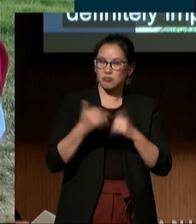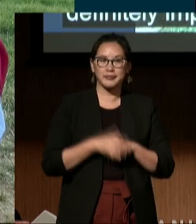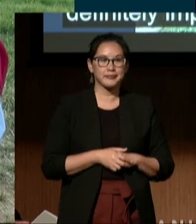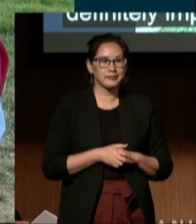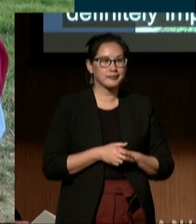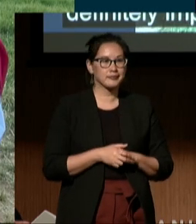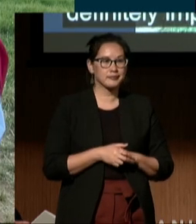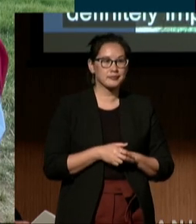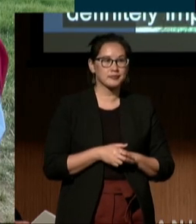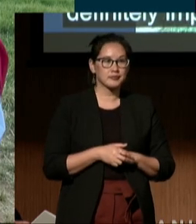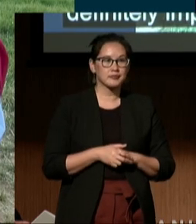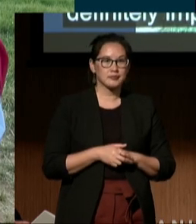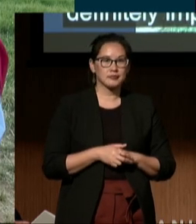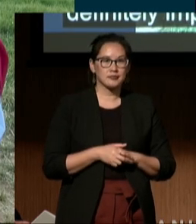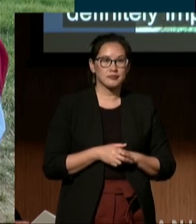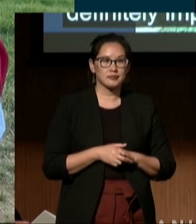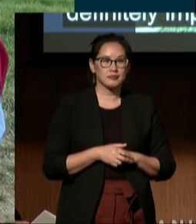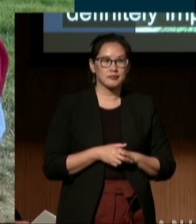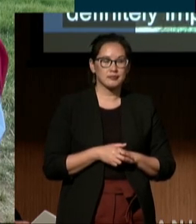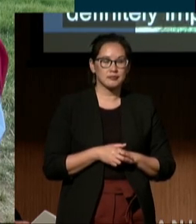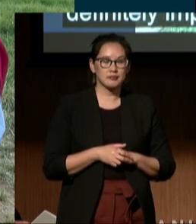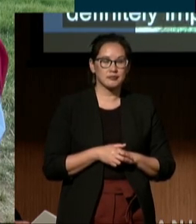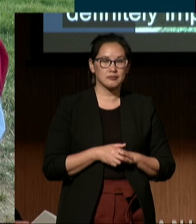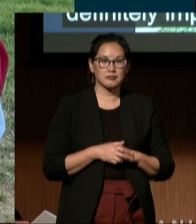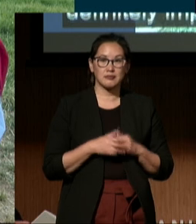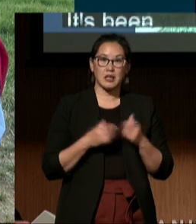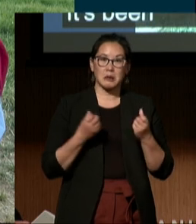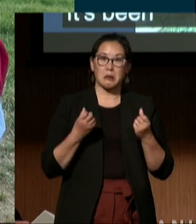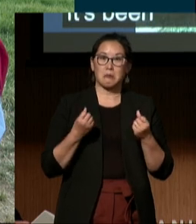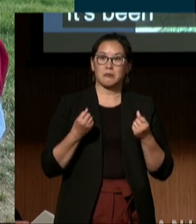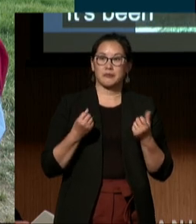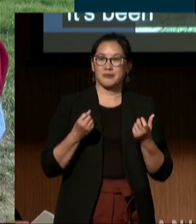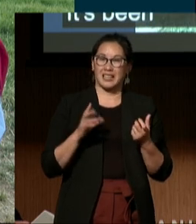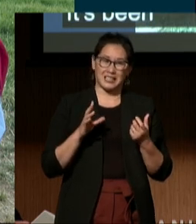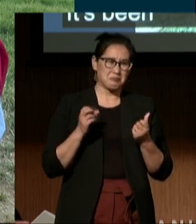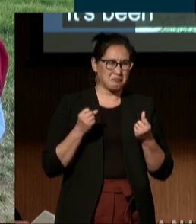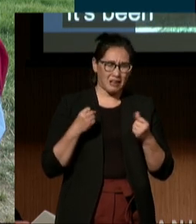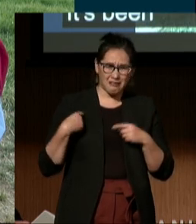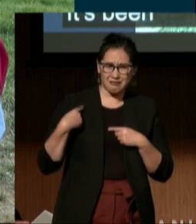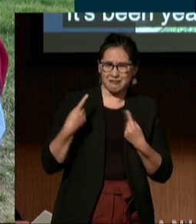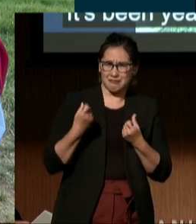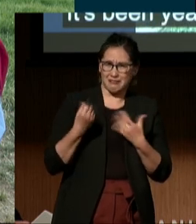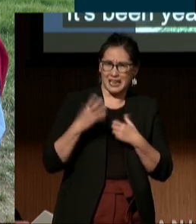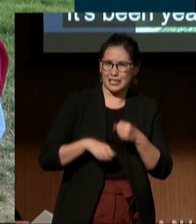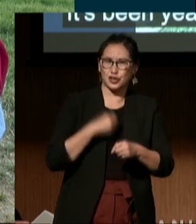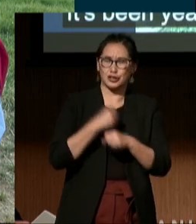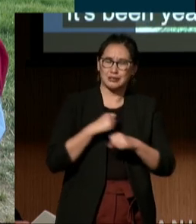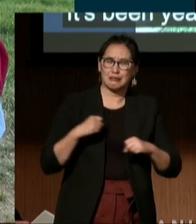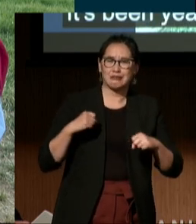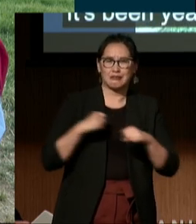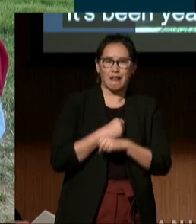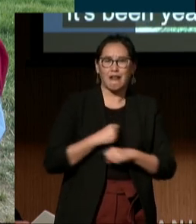It's been years of basically fighting for, you know, just equality.